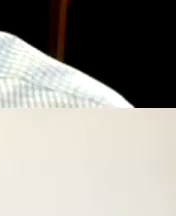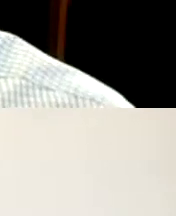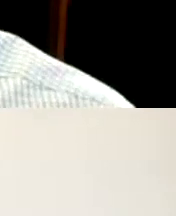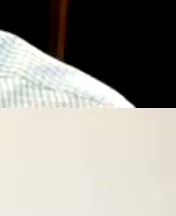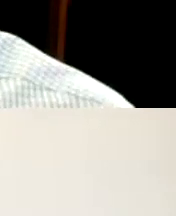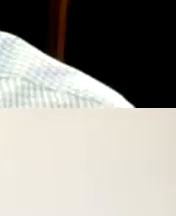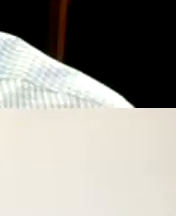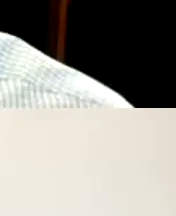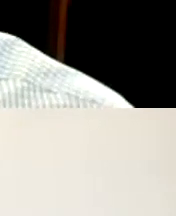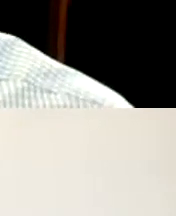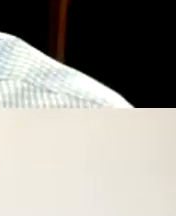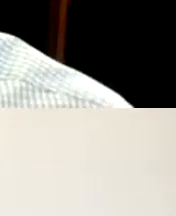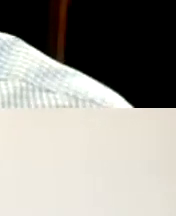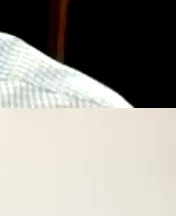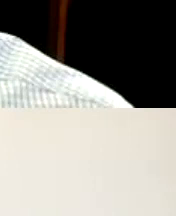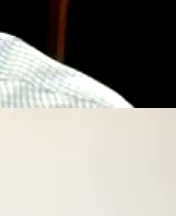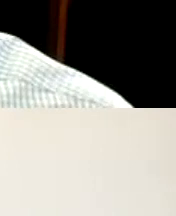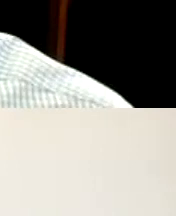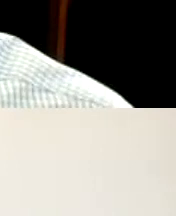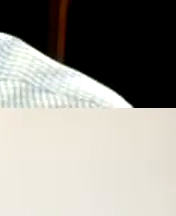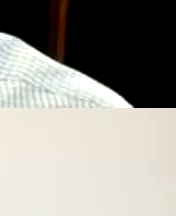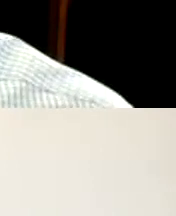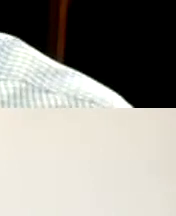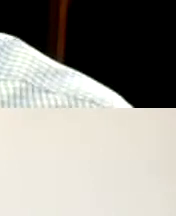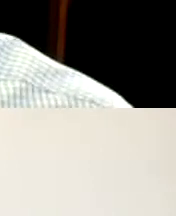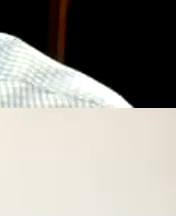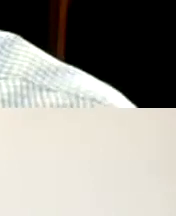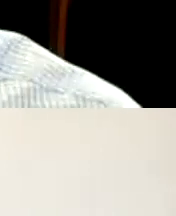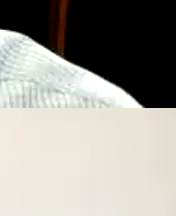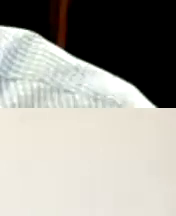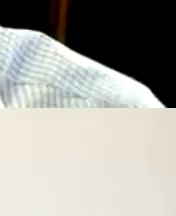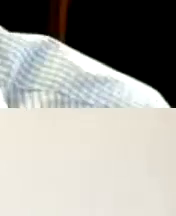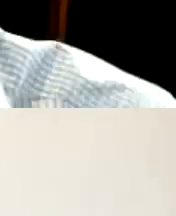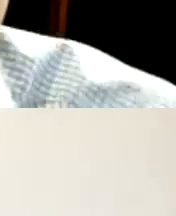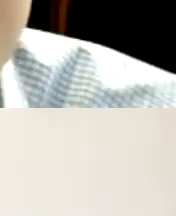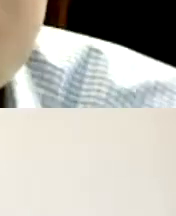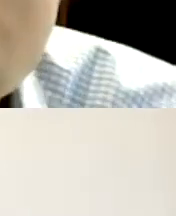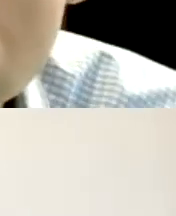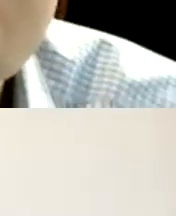hello thank you for joining today's webinar discovering resources a Roundtable with discussion